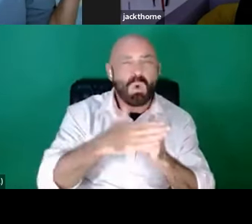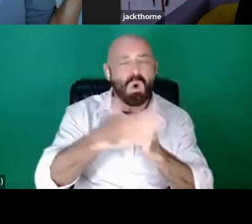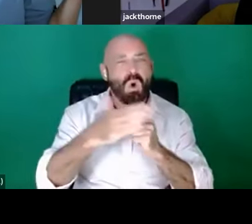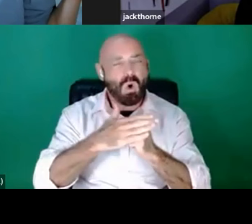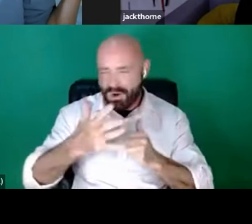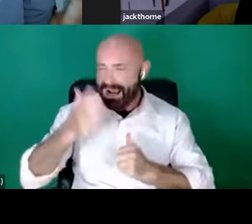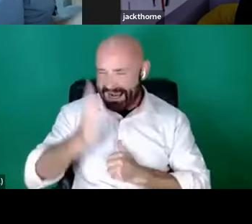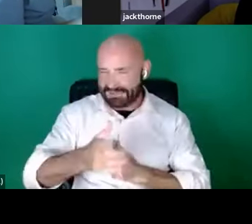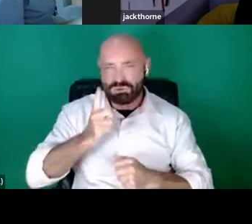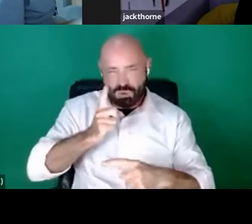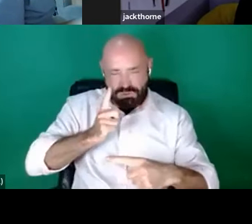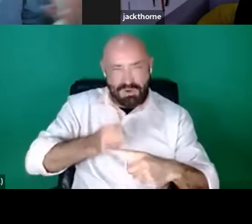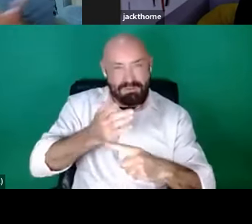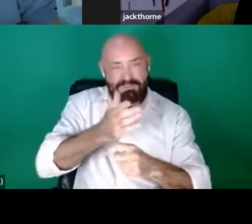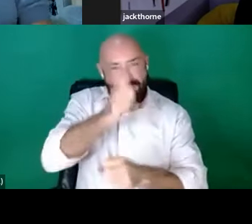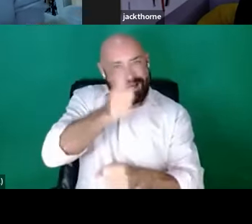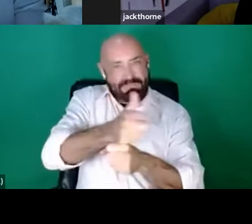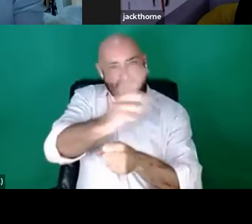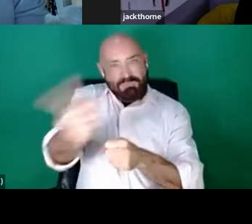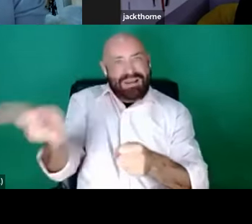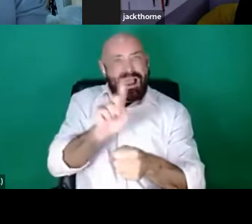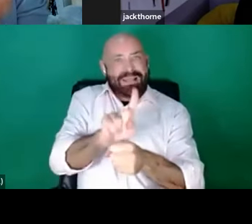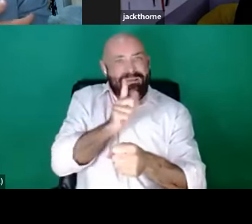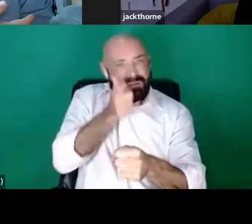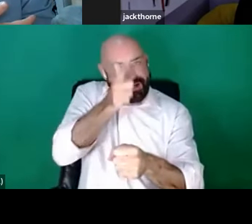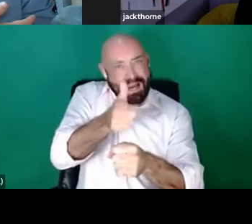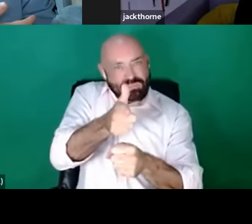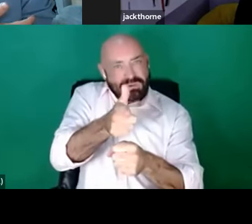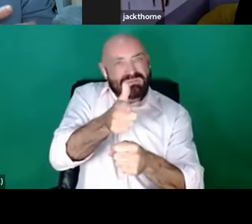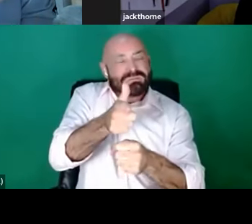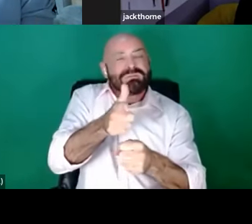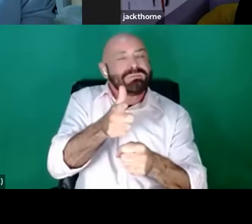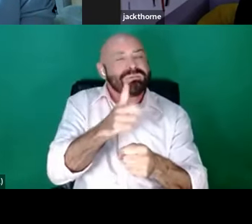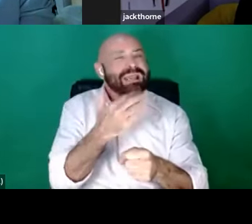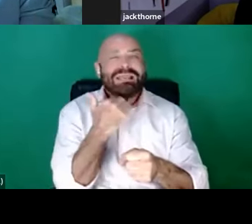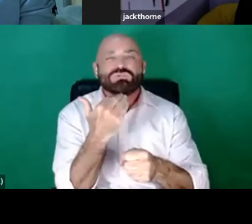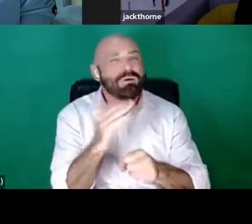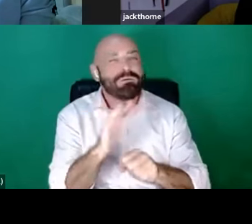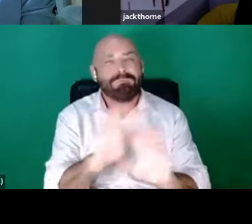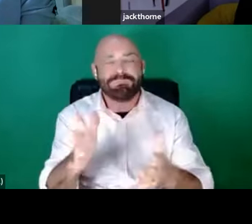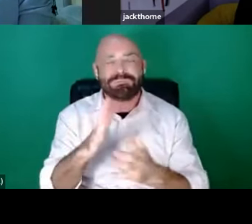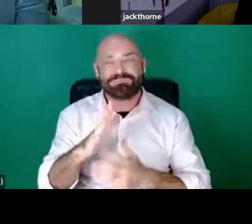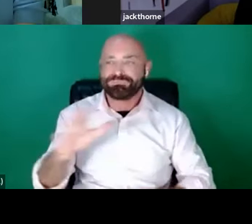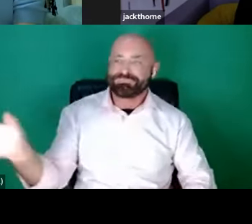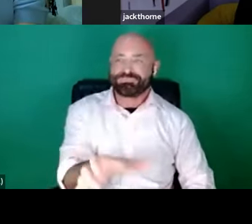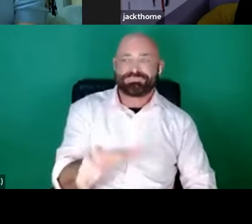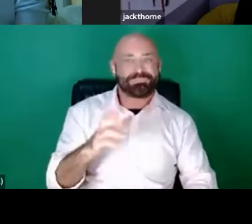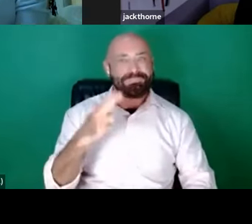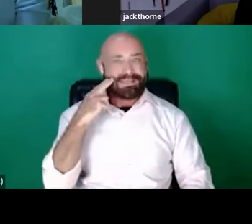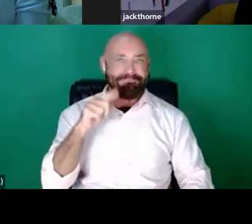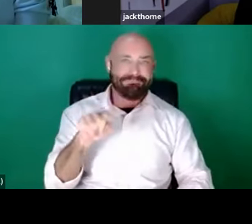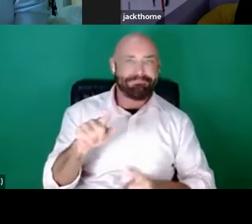behind the camera as well. It's not enough to just hire a deaf, disabled or neurodivergent actor.